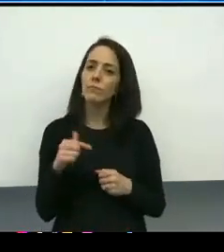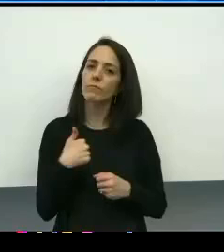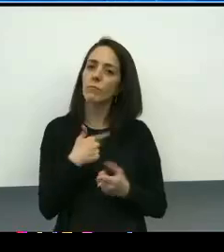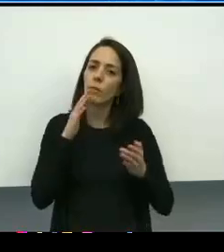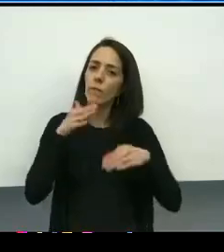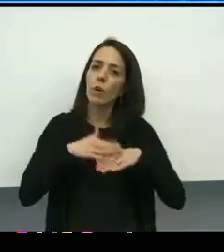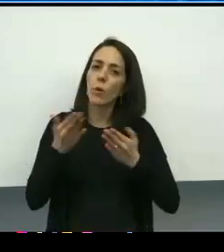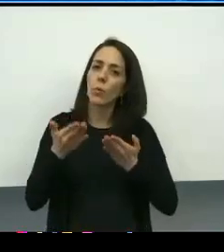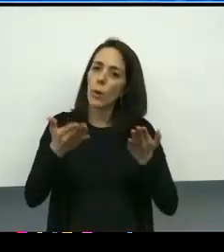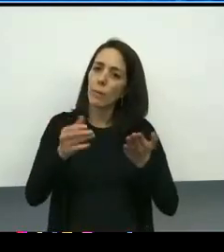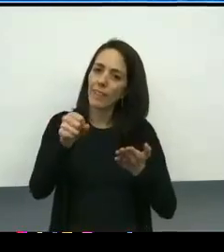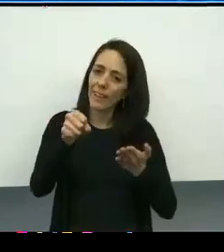Next slide, please.